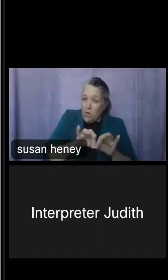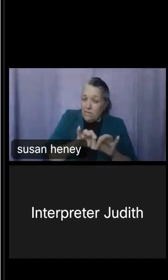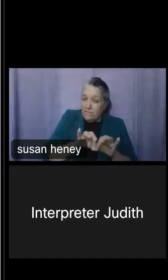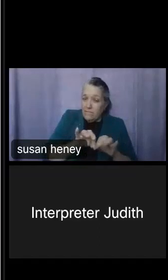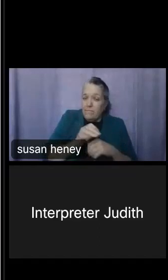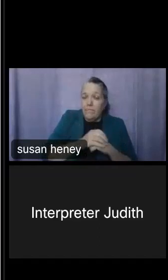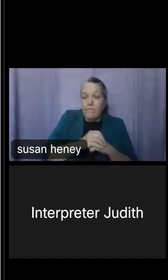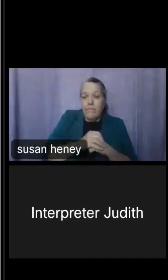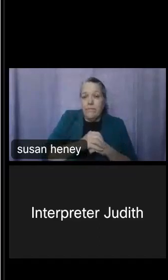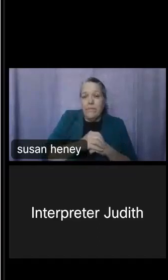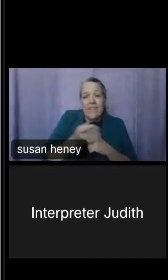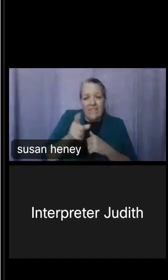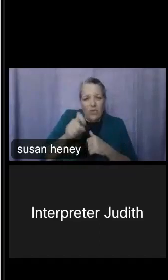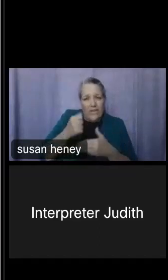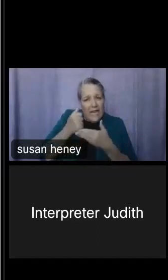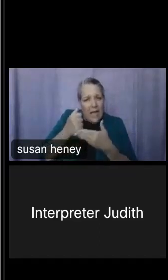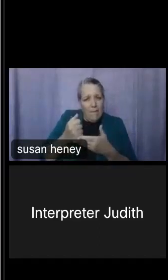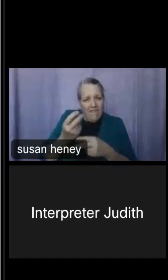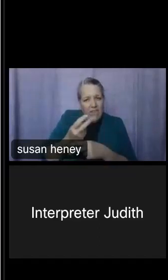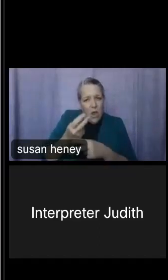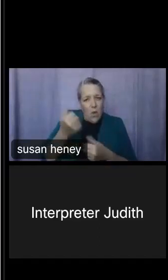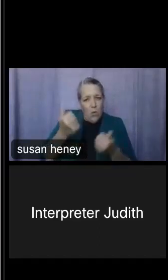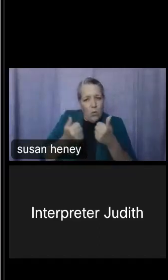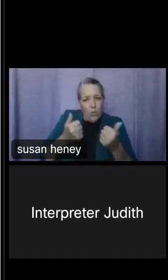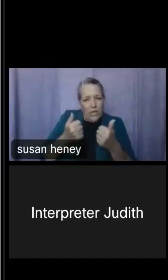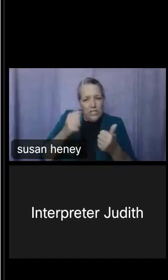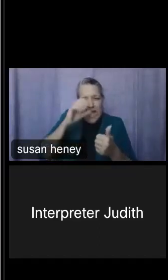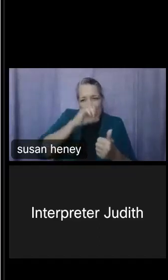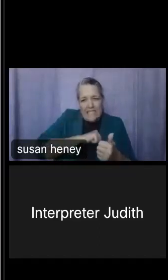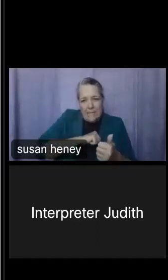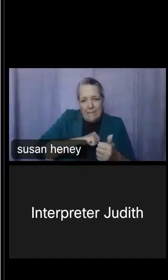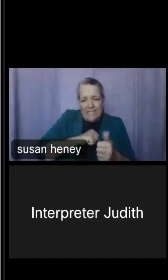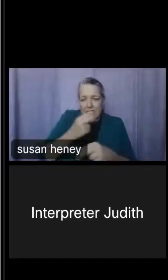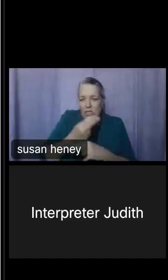in determining which ACS estimate to use, that is why your data dissemination specialists